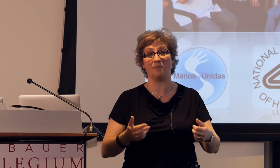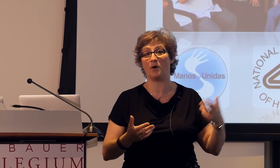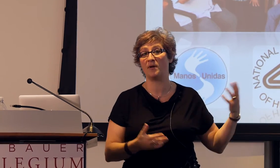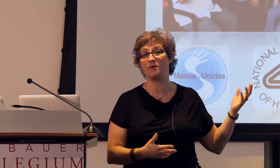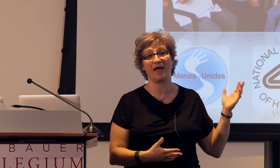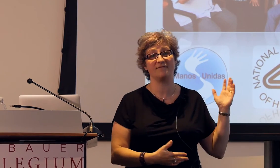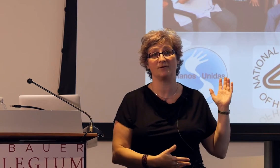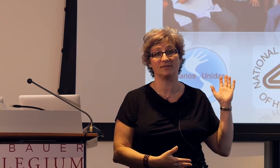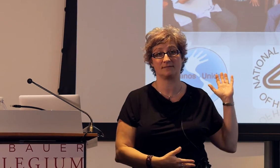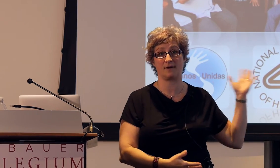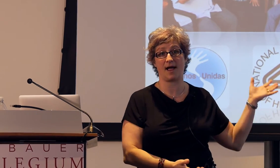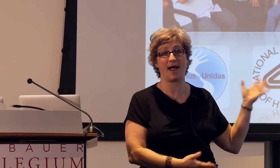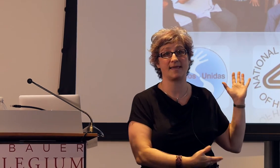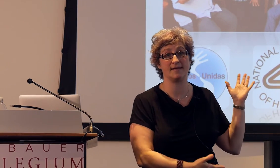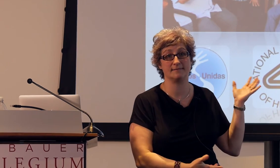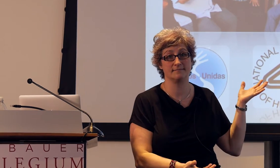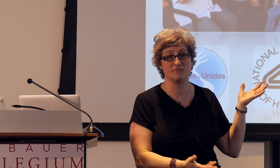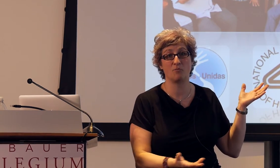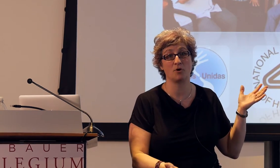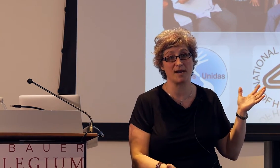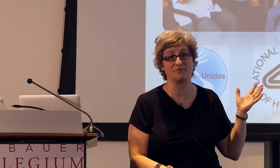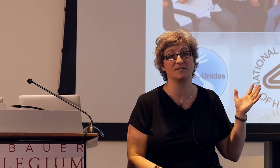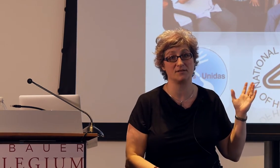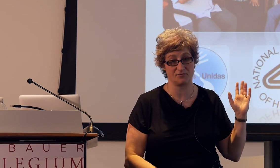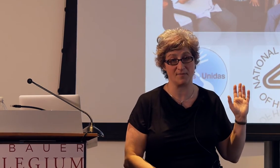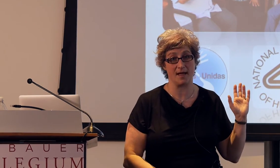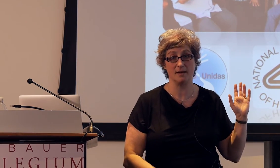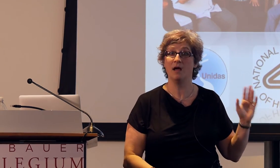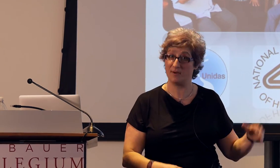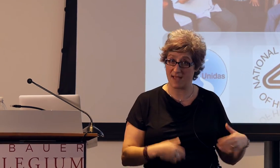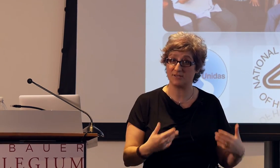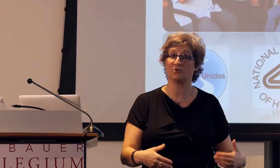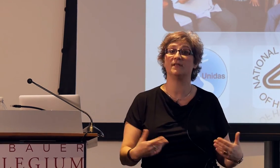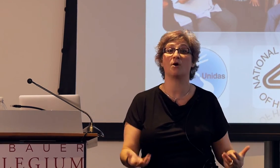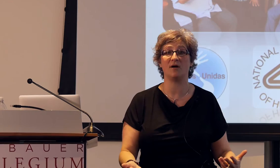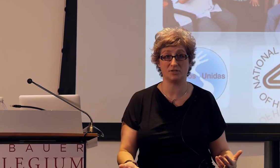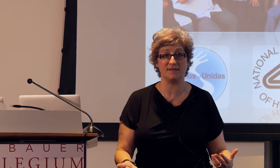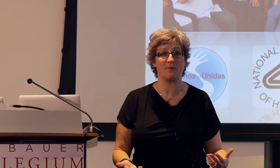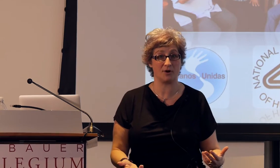but we don't have those, I can't report any results from that, but that's certainly a question that we're